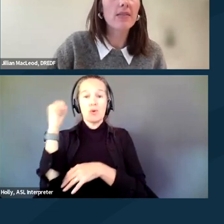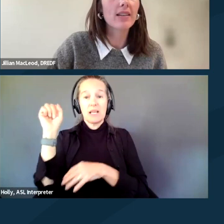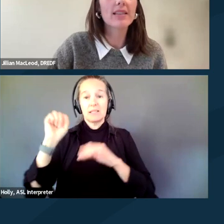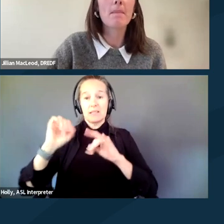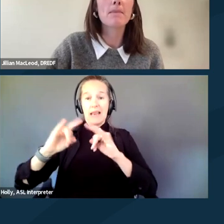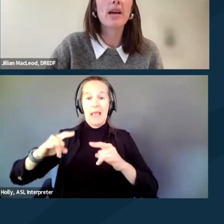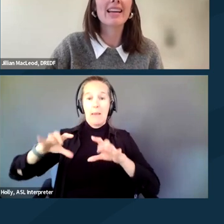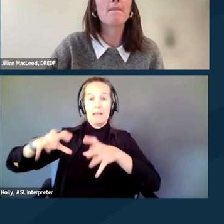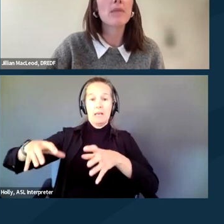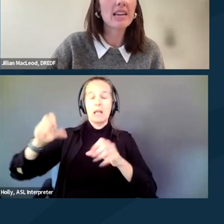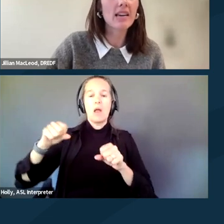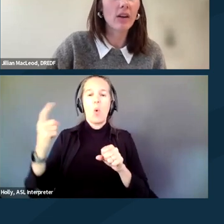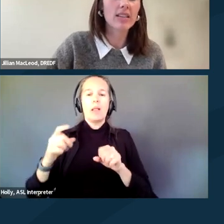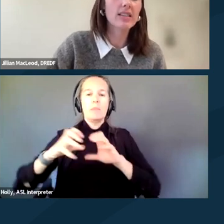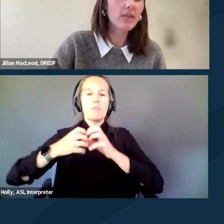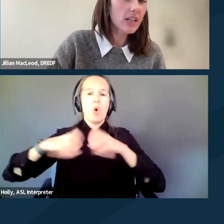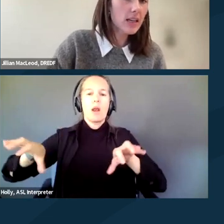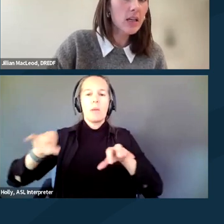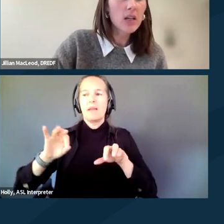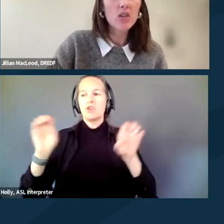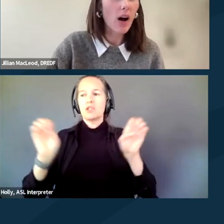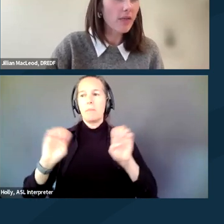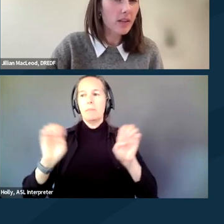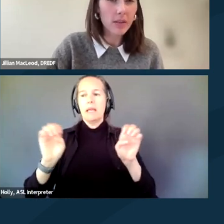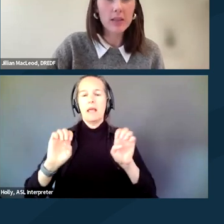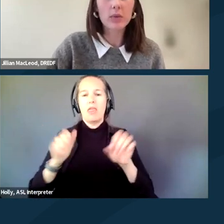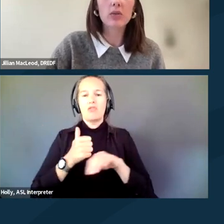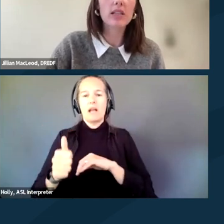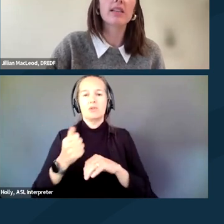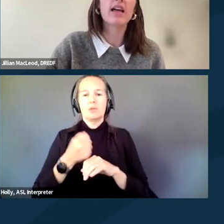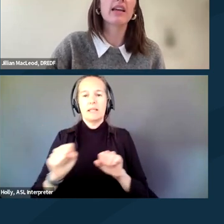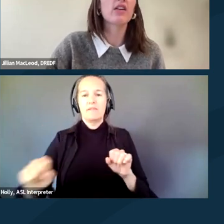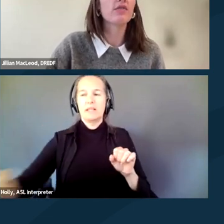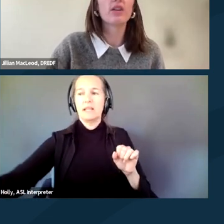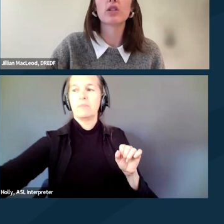if there is an immediate threat to safety. So often the police will use things like interference